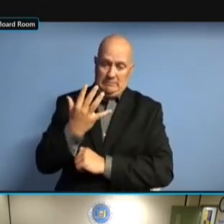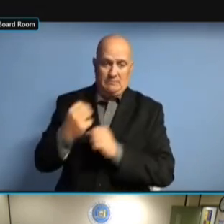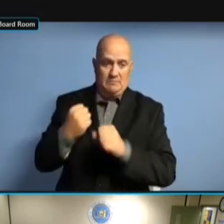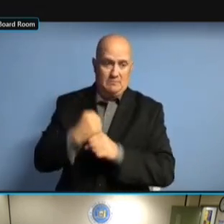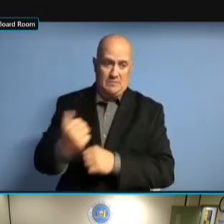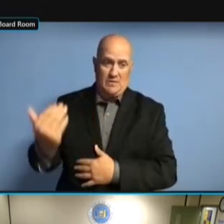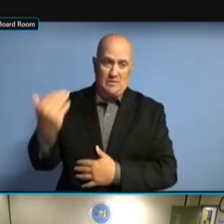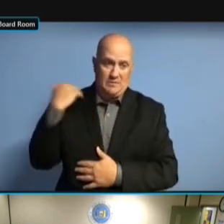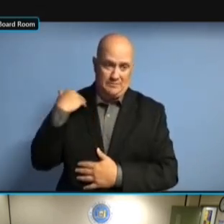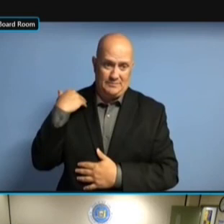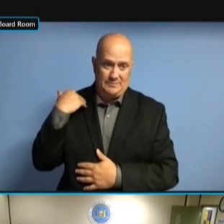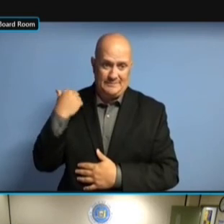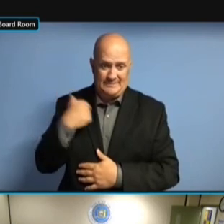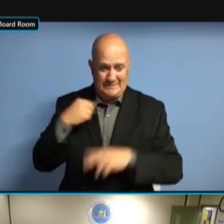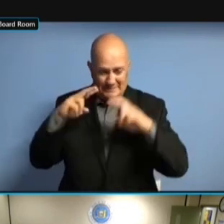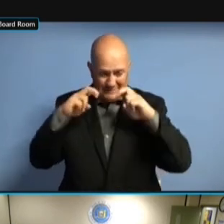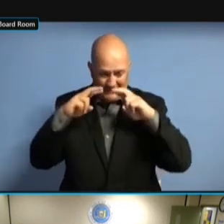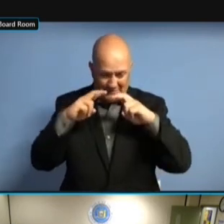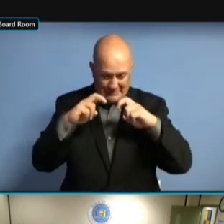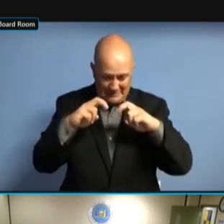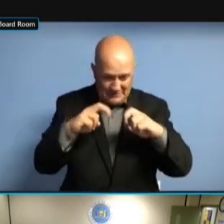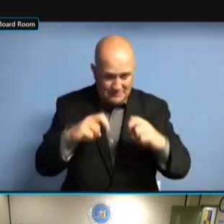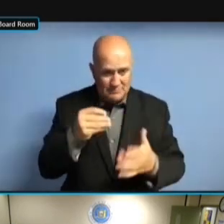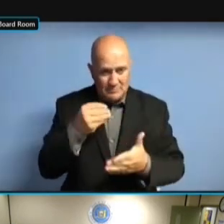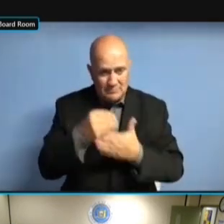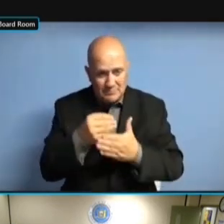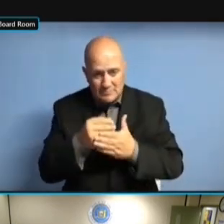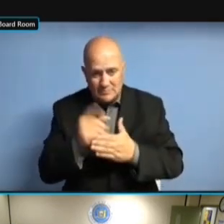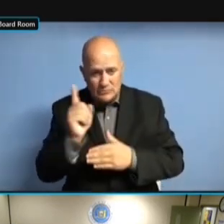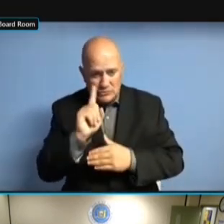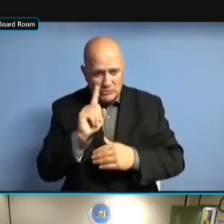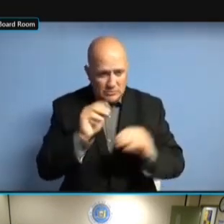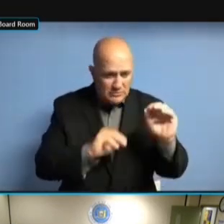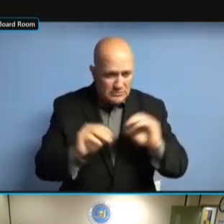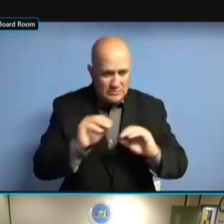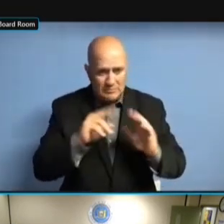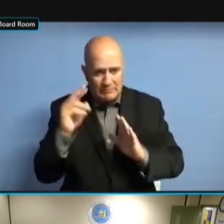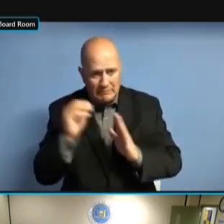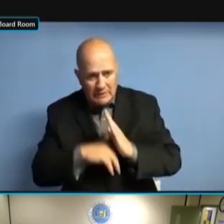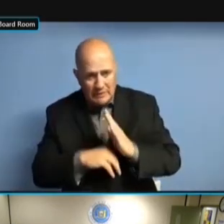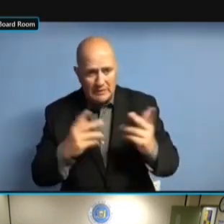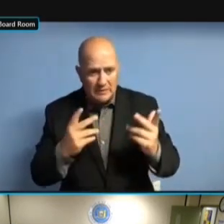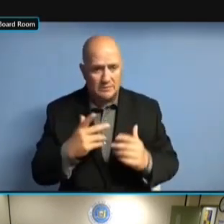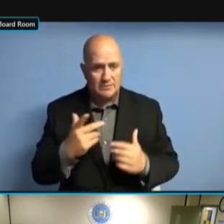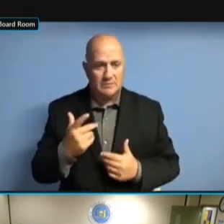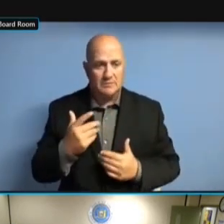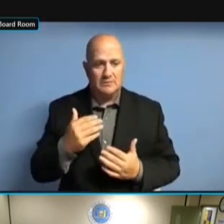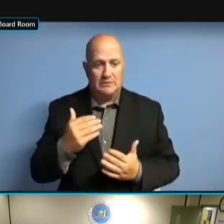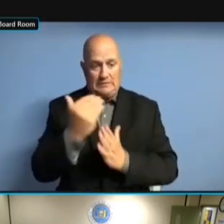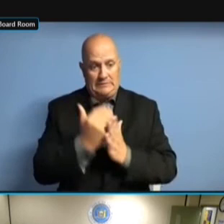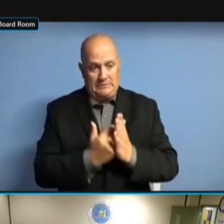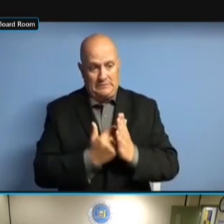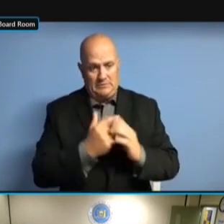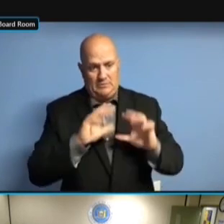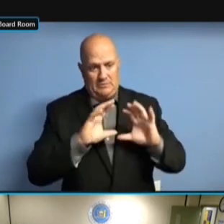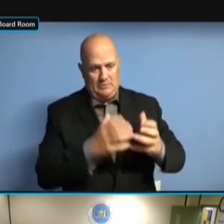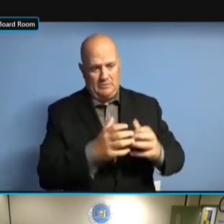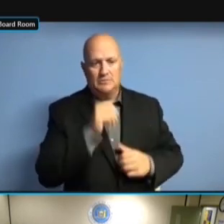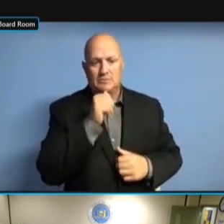HAS BEEN GENERATED, WE'VE SENT THE LETTERS HAS BEEN GENERATED, WE'VE SENT THE LETTERS OUT, HAS BEEN GENERATED, WE'VE SENT THE LETTERS OUT, I HAS BEEN GENERATED, WE'VE SENT THE LETTERS OUT, I GUESS HAS BEEN GENERATED, WE'VE SENT THE LETTERS OUT, I GUESS THE THE LETTERS OUT, I GUESS THE THE LETTERS OUT, I GUESS THE FIRST THE LETTERS OUT, I GUESS THE FIRST TIME THE LETTERS OUT, I GUESS THE FIRST TIME IN THE LETTERS OUT, I GUESS THE FIRST TIME IN A THE LETTERS OUT, I GUESS THE FIRST TIME IN A LONG THE LETTERS OUT, I GUESS THE FIRST TIME IN A LONG TIME THE LETTERS OUT, I GUESS THE FIRST TIME IN A LONG TIME THAT FIRST TIME IN A LONG TIME THAT